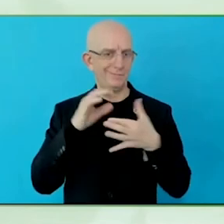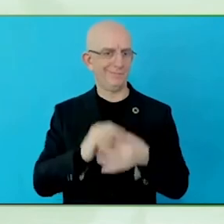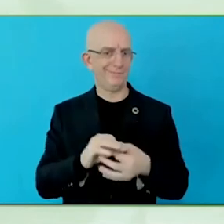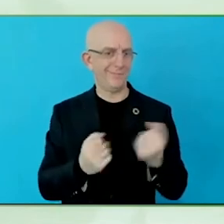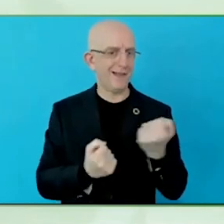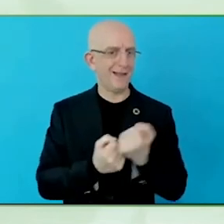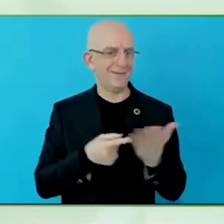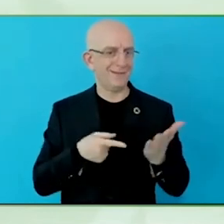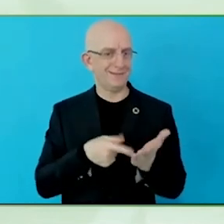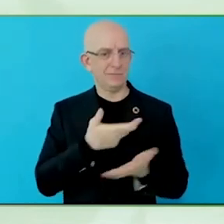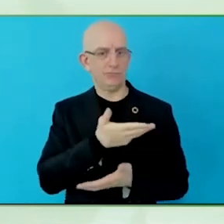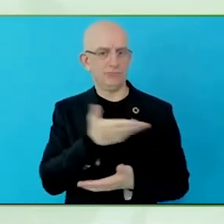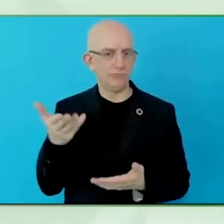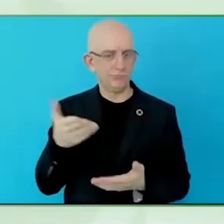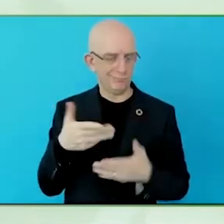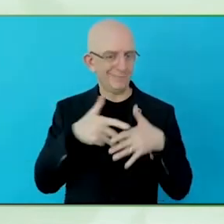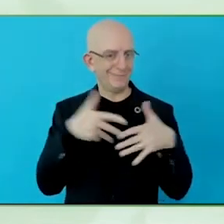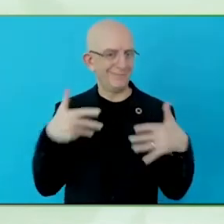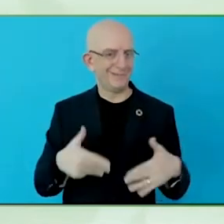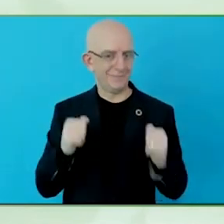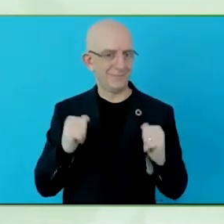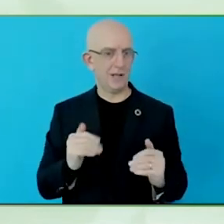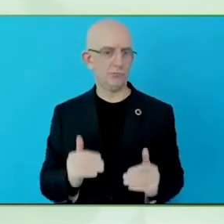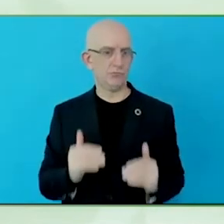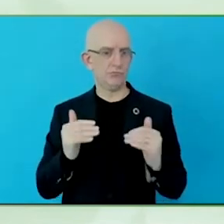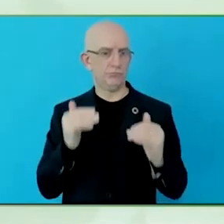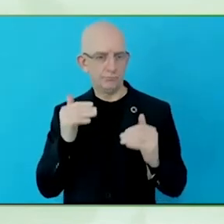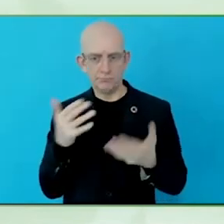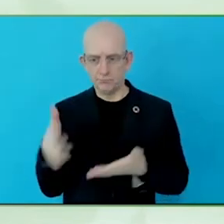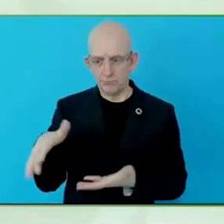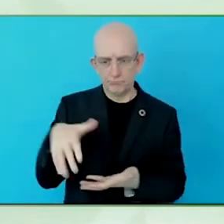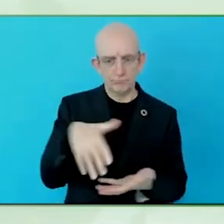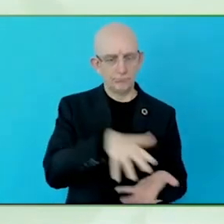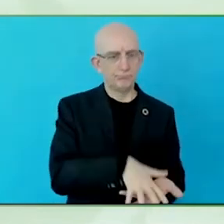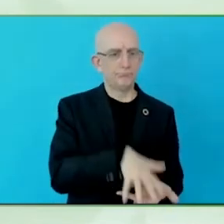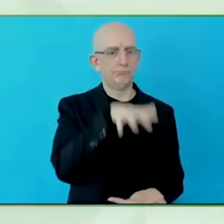That is the first thing I would like to highlight as the contribution of this report.